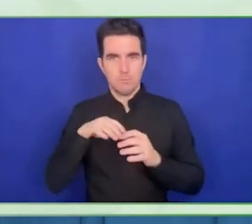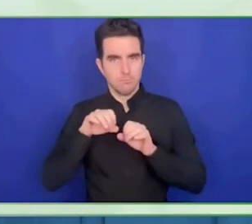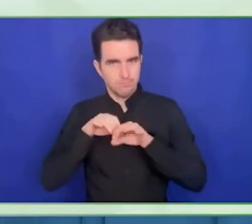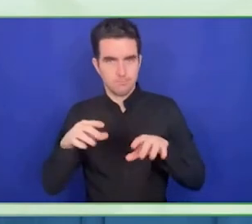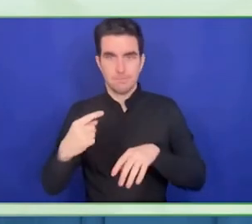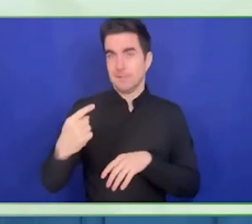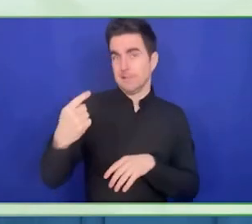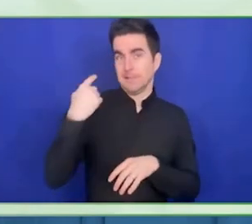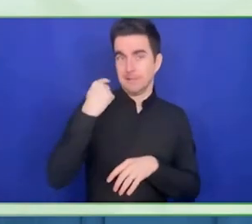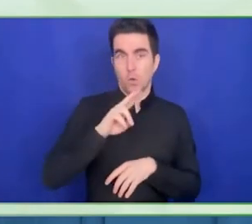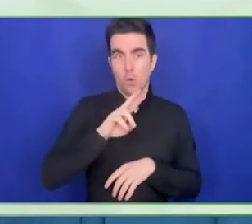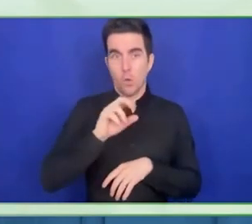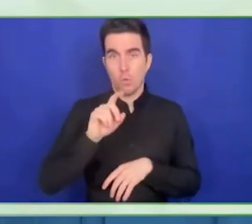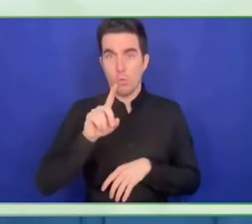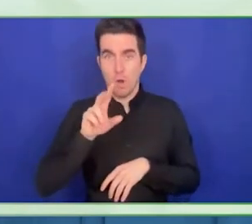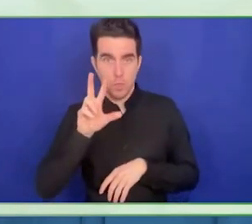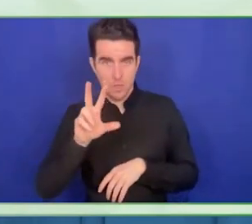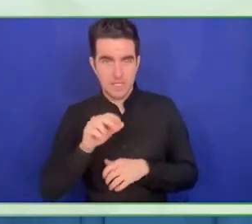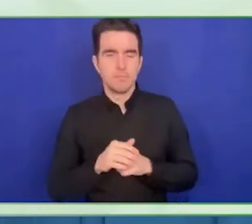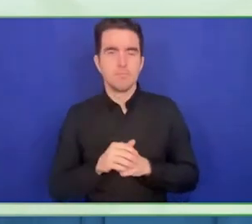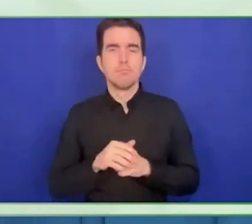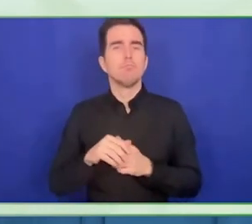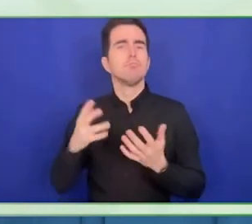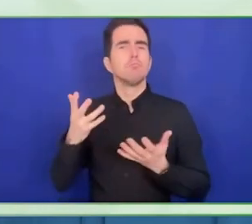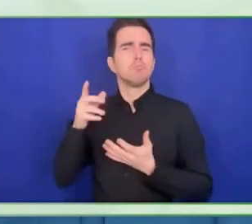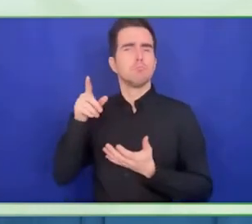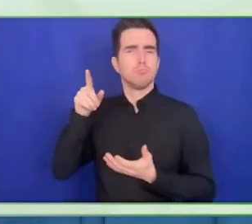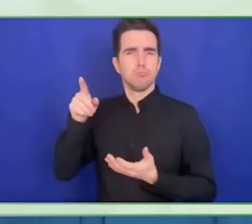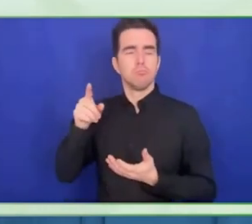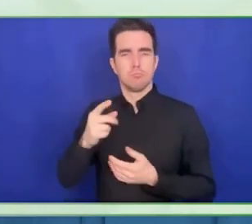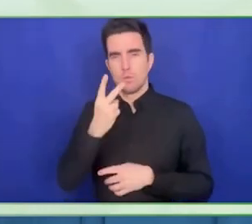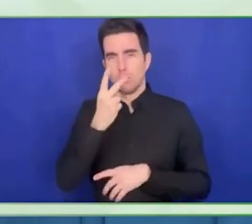organisations to transform the concept into action.